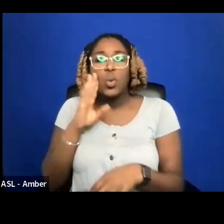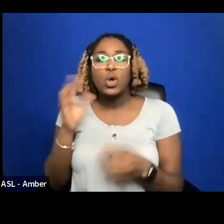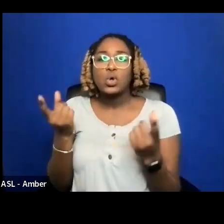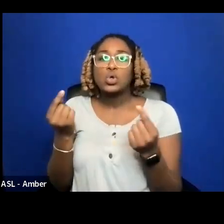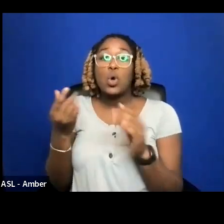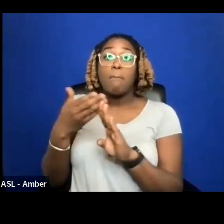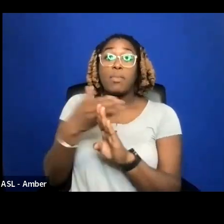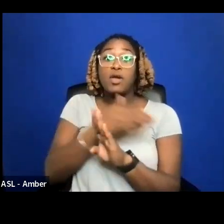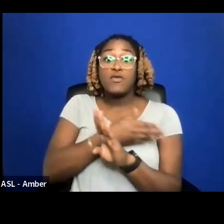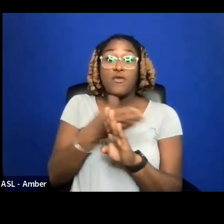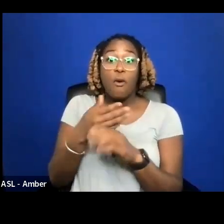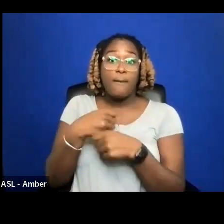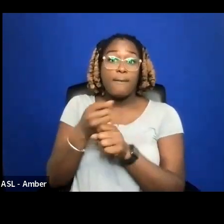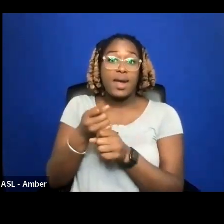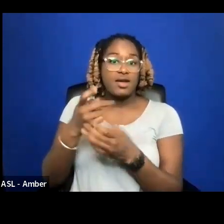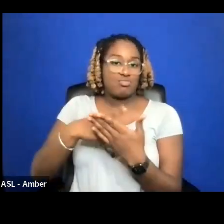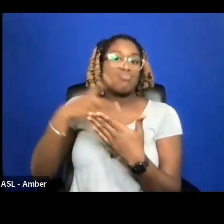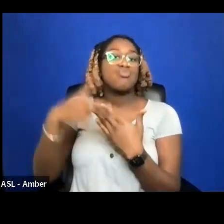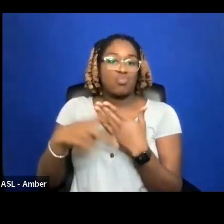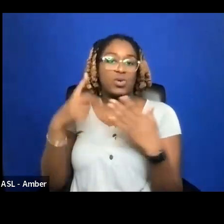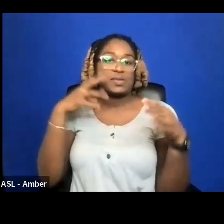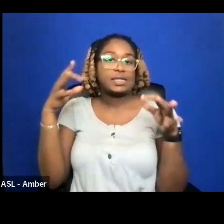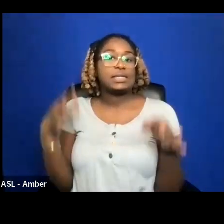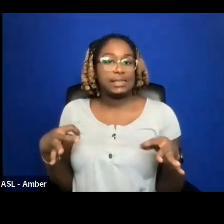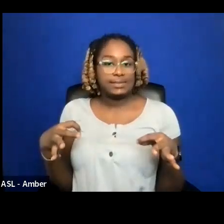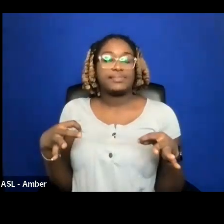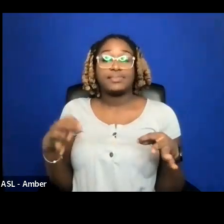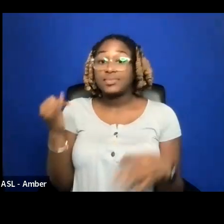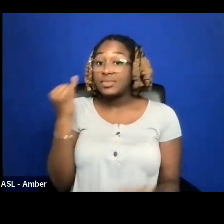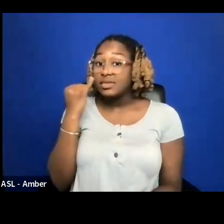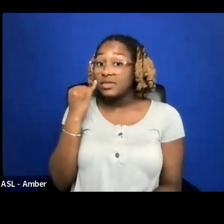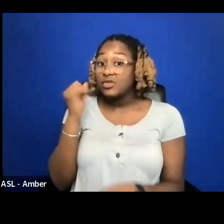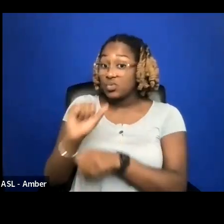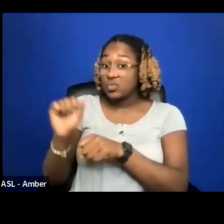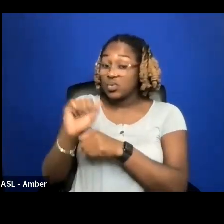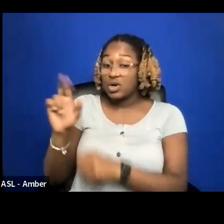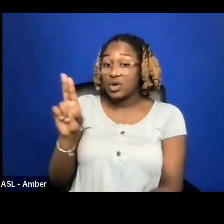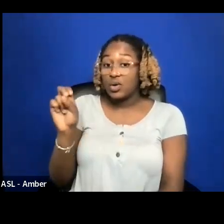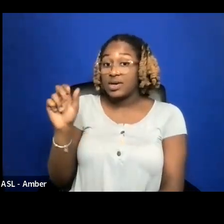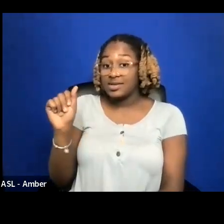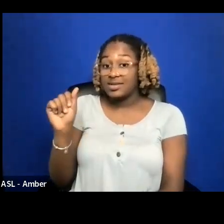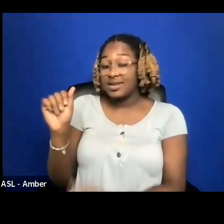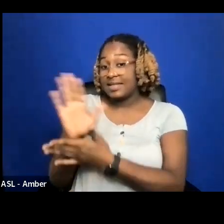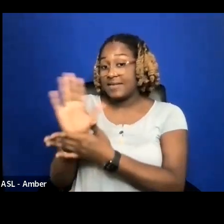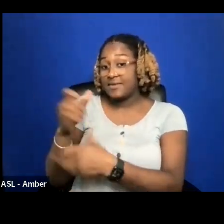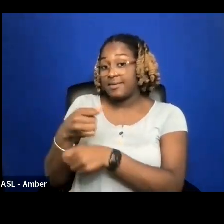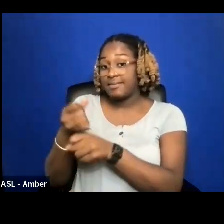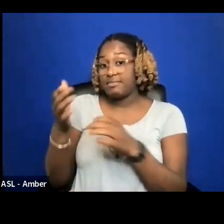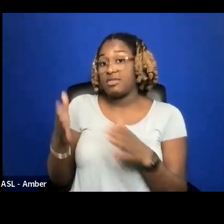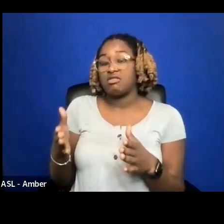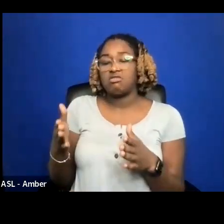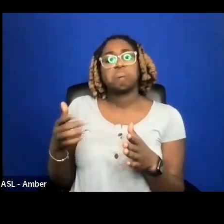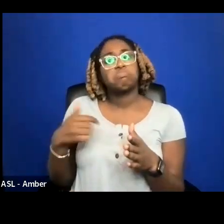IF YOU ARE WORKING IN THE UNITED STATES FILM MAKER I WOULD SAY CONNECT WITH YOUR AUDIENCES AS